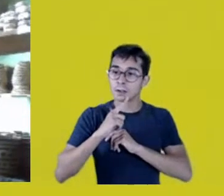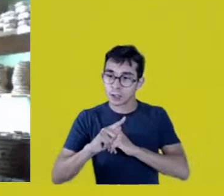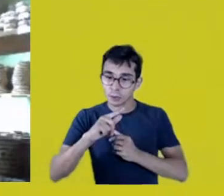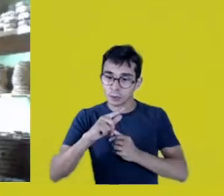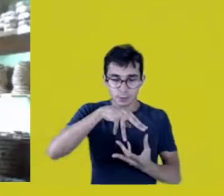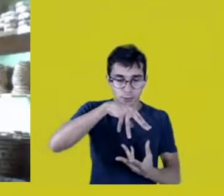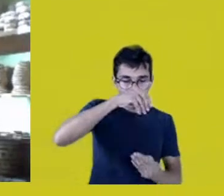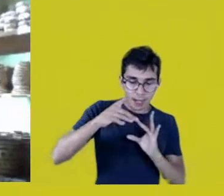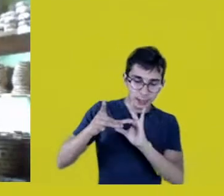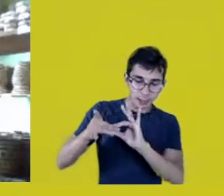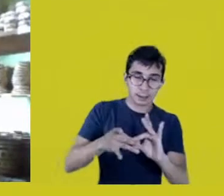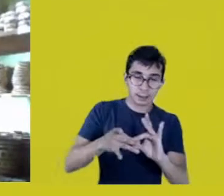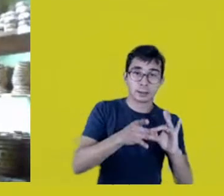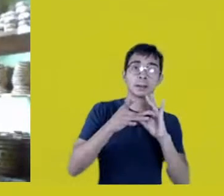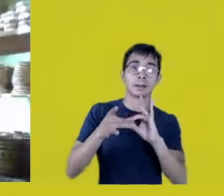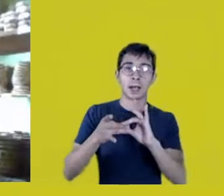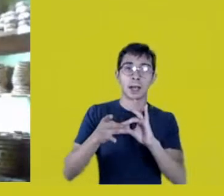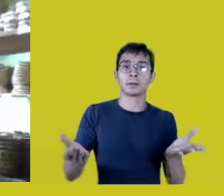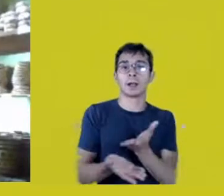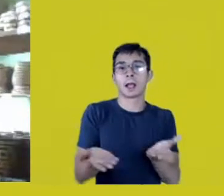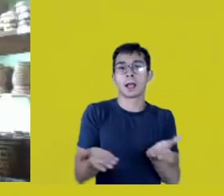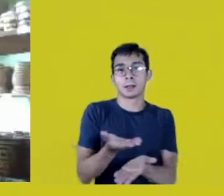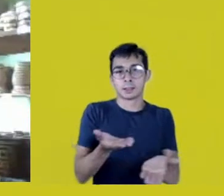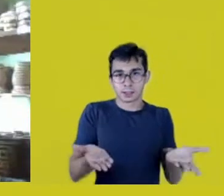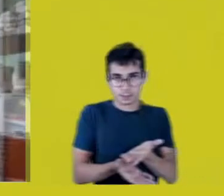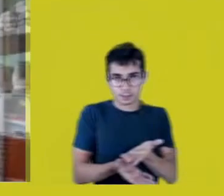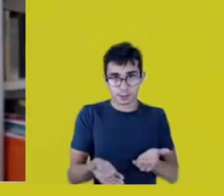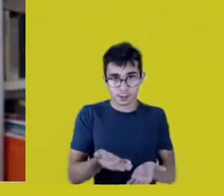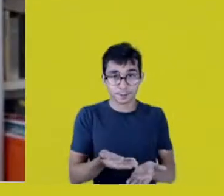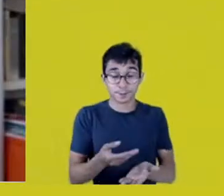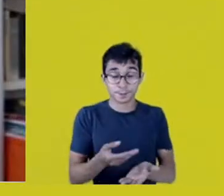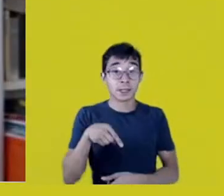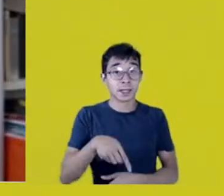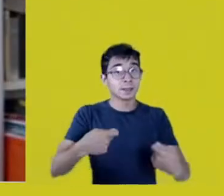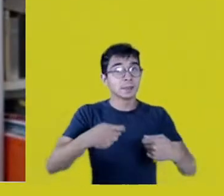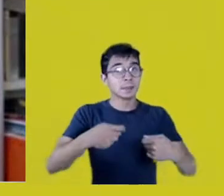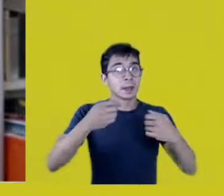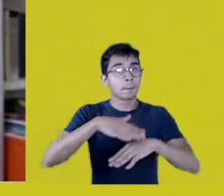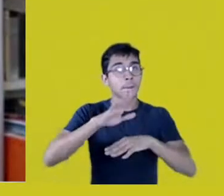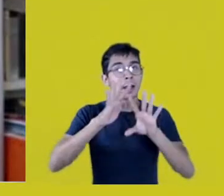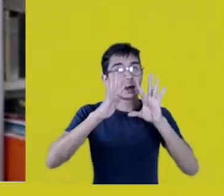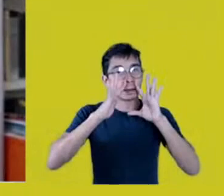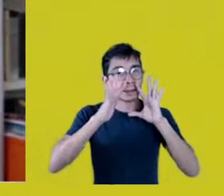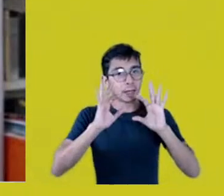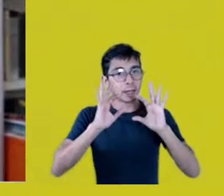seems to me a relation we need to pay attention to.